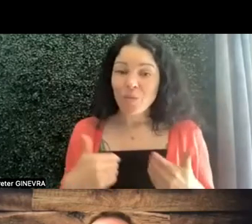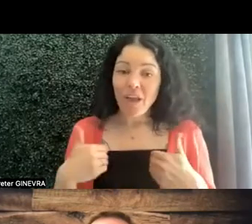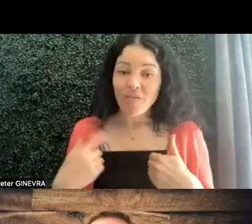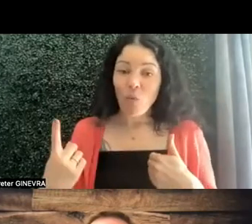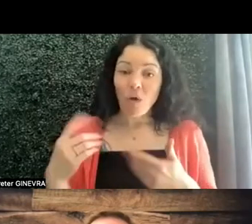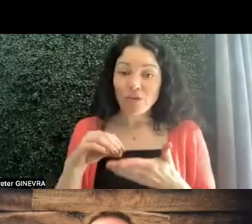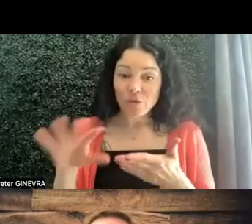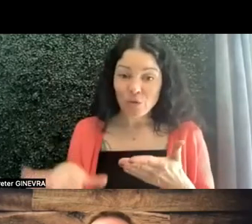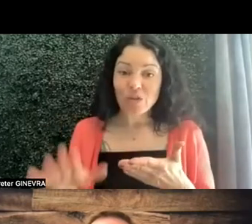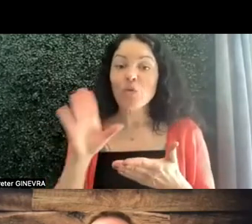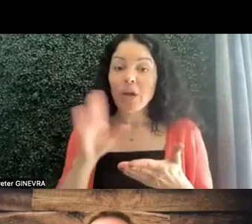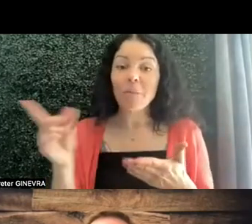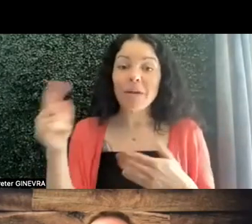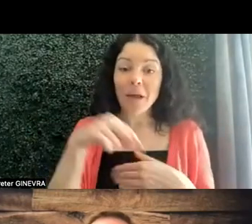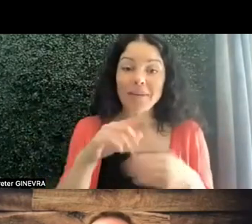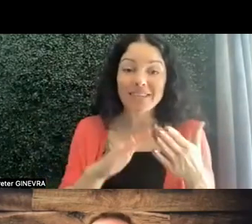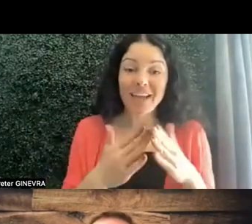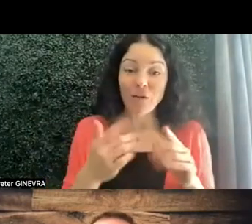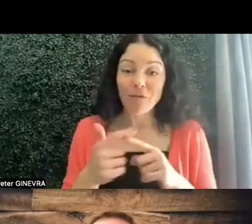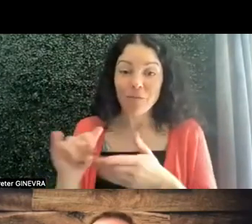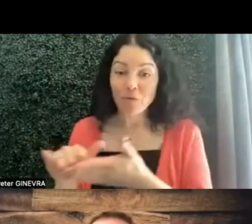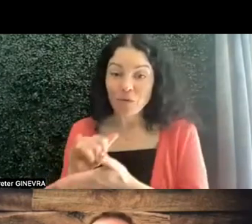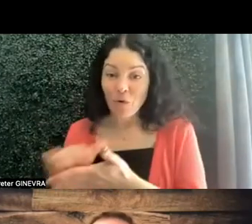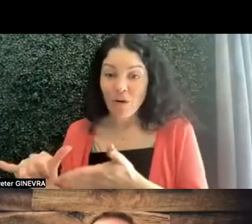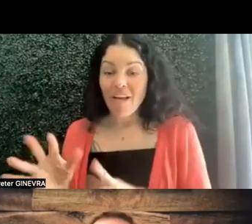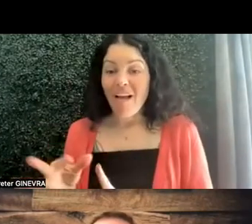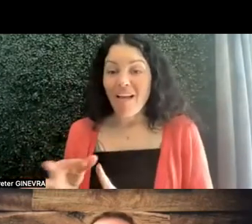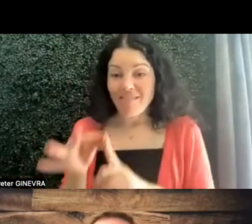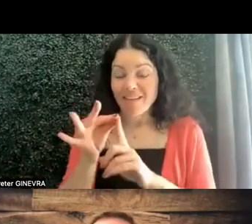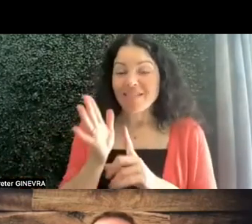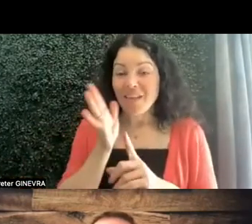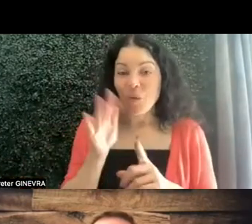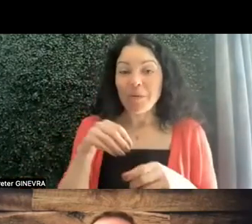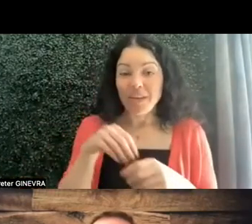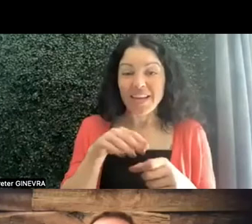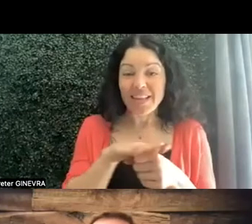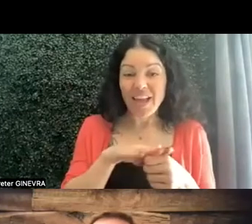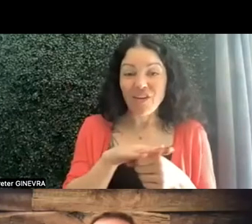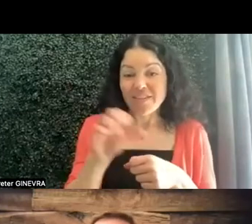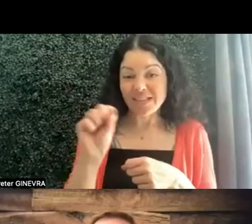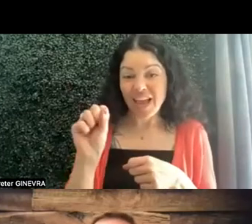will be in town from New York, unless they are going to be in the Seattle area during those two weeks,